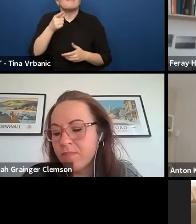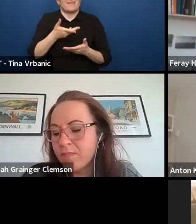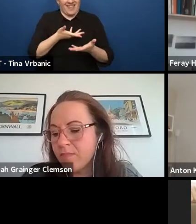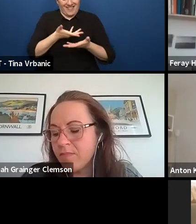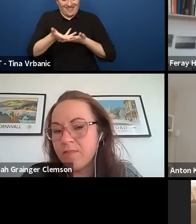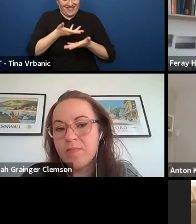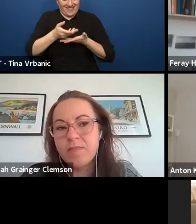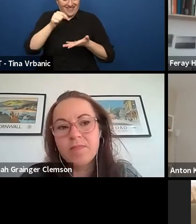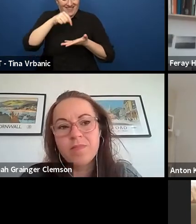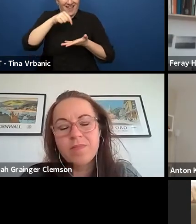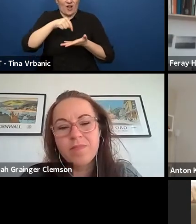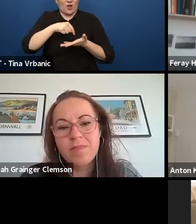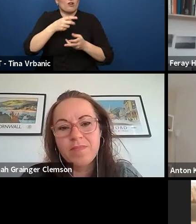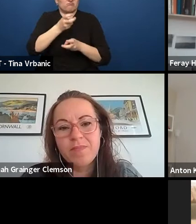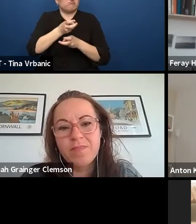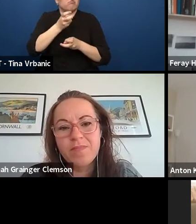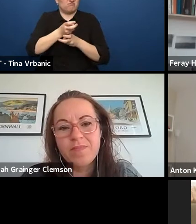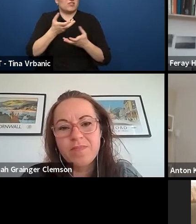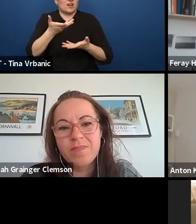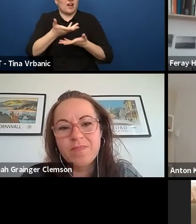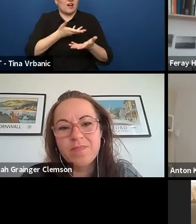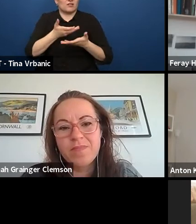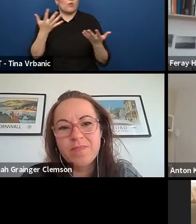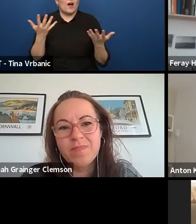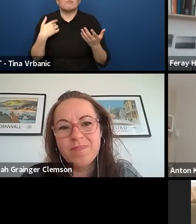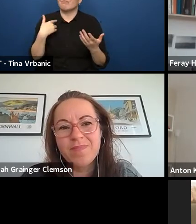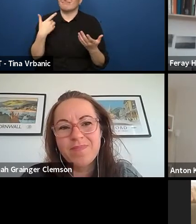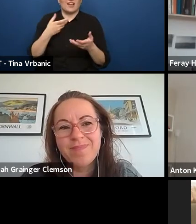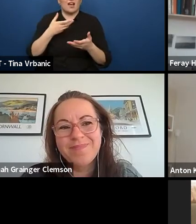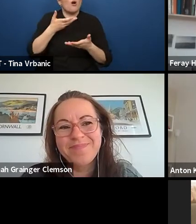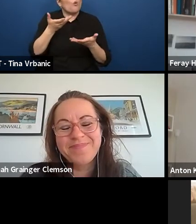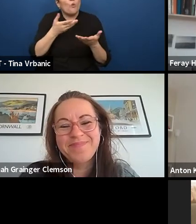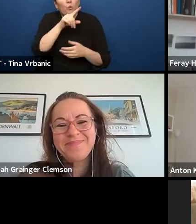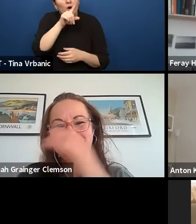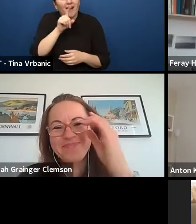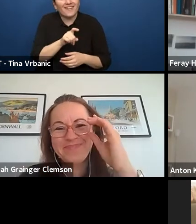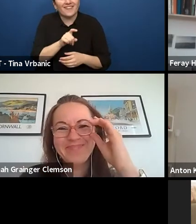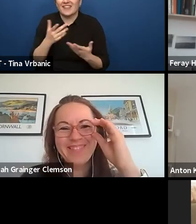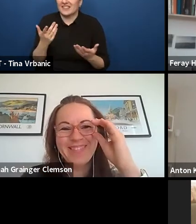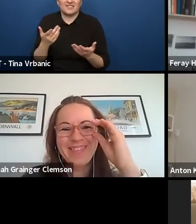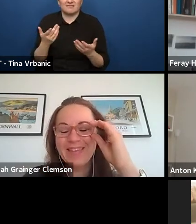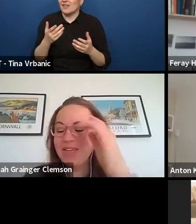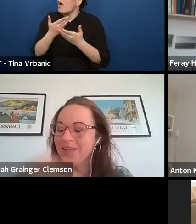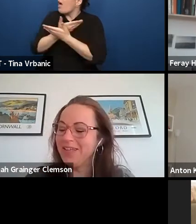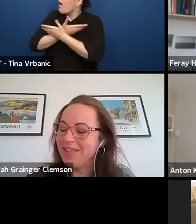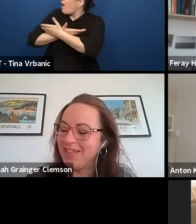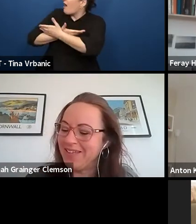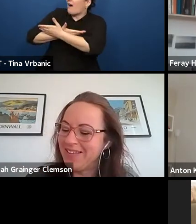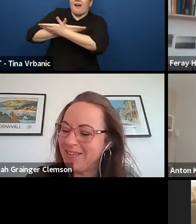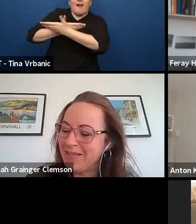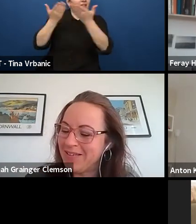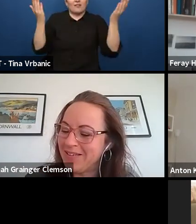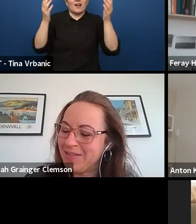is the fact that it's actually too easy because anyone, literally anyone can start the dialogue